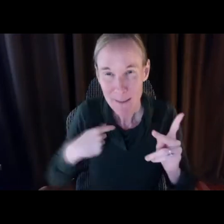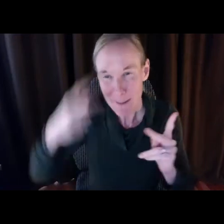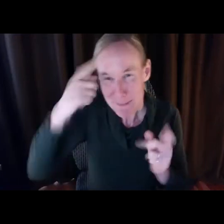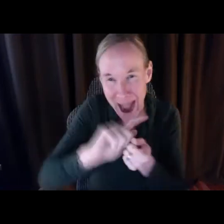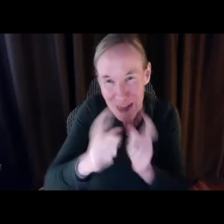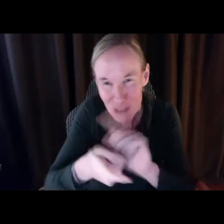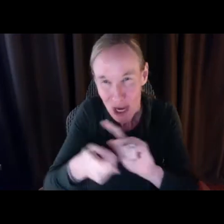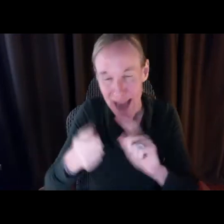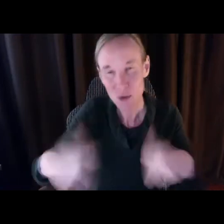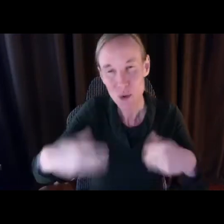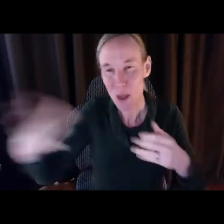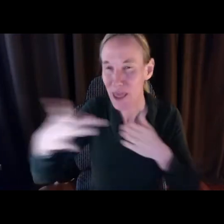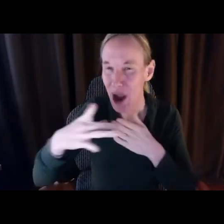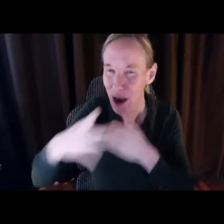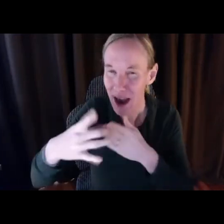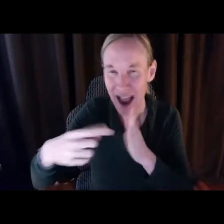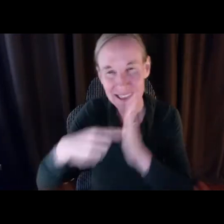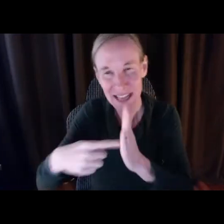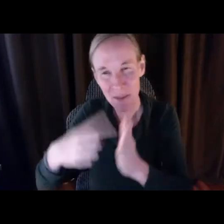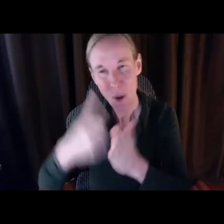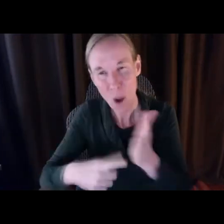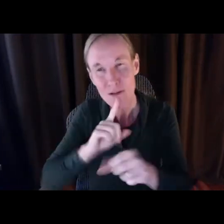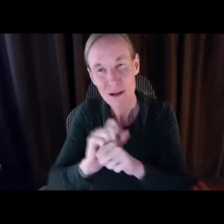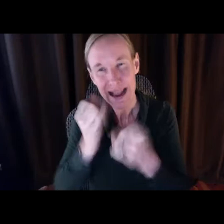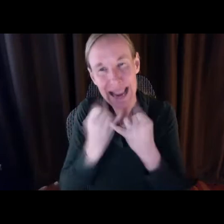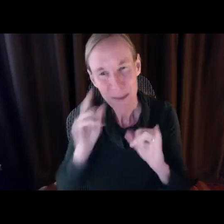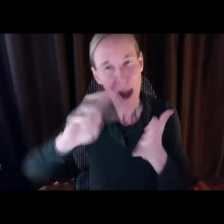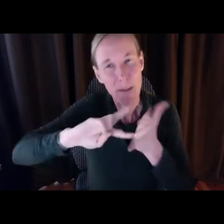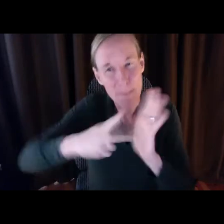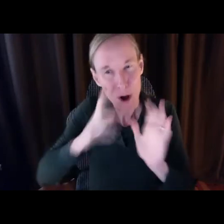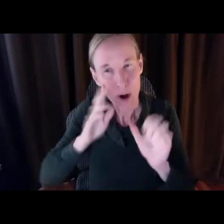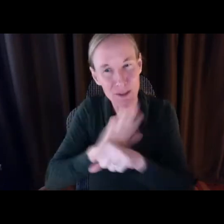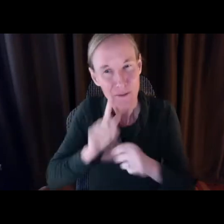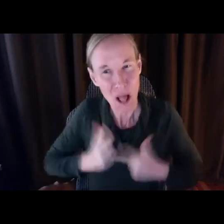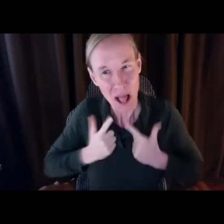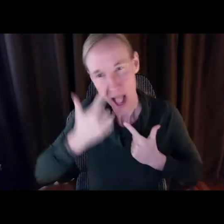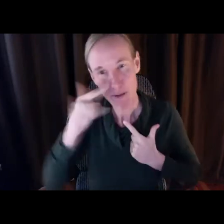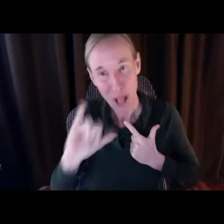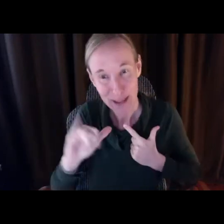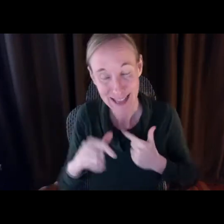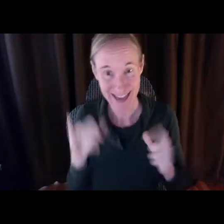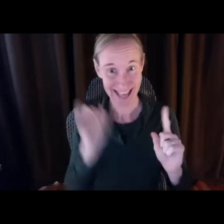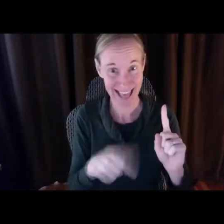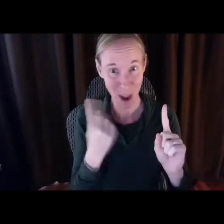many minds they have changed with their advocacy and example of what truly independent purposeful life